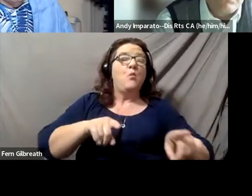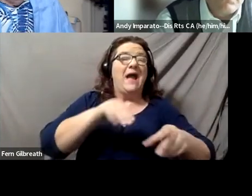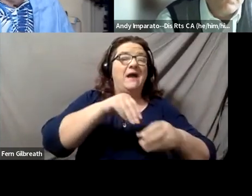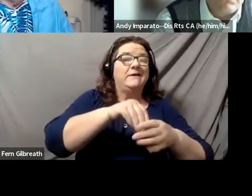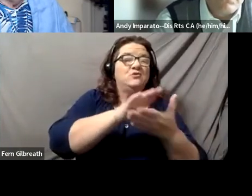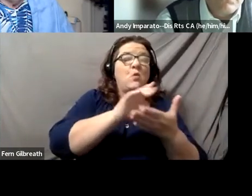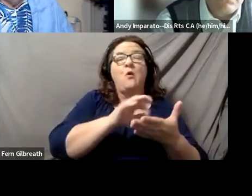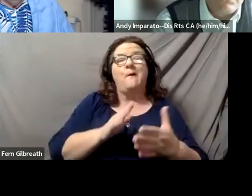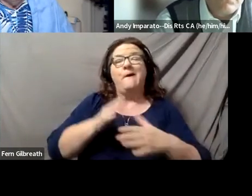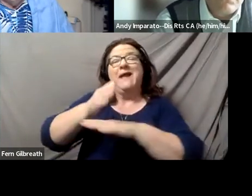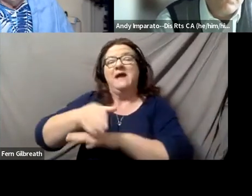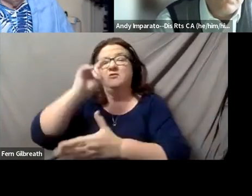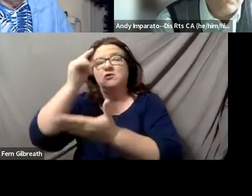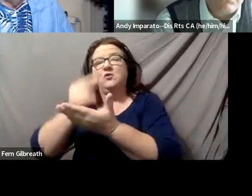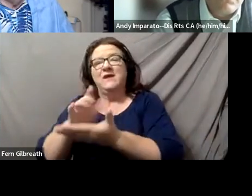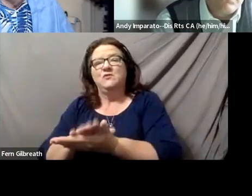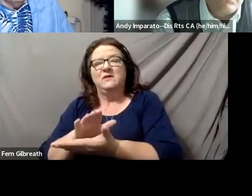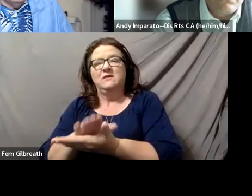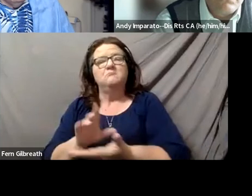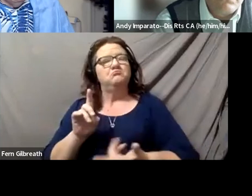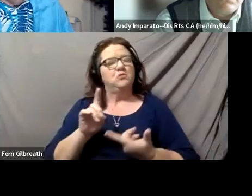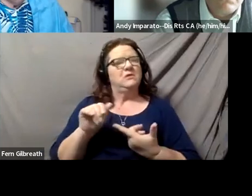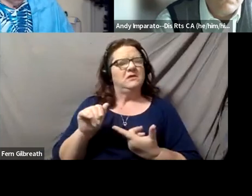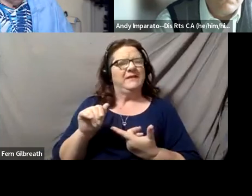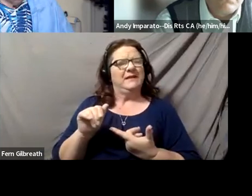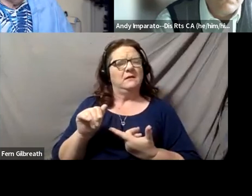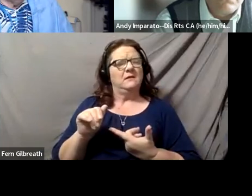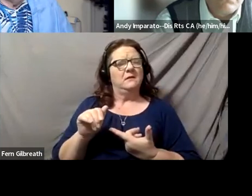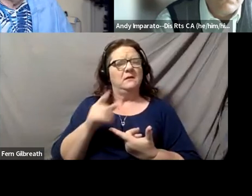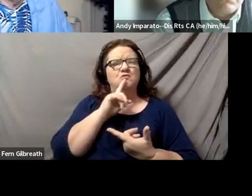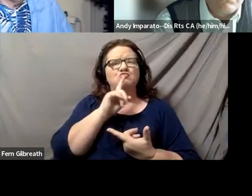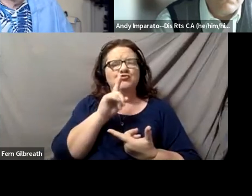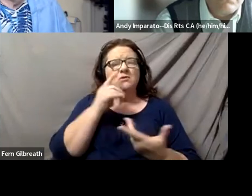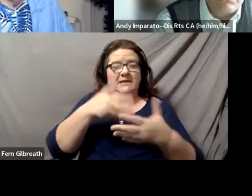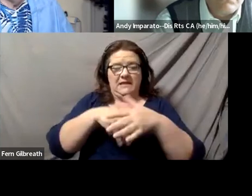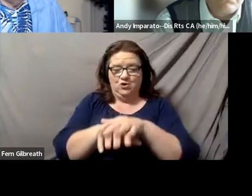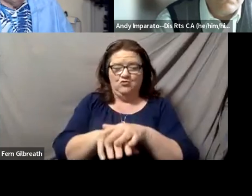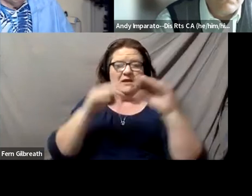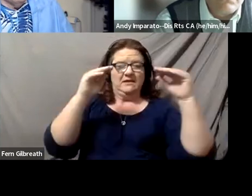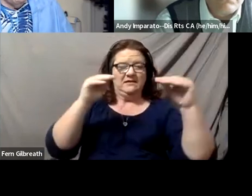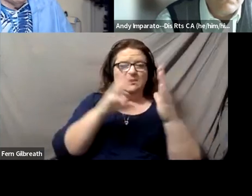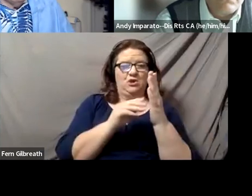So to the extent that disability is truly being integrated into the teaching and learning that's going on,